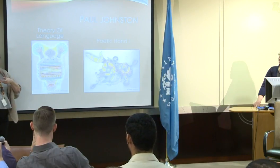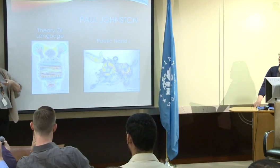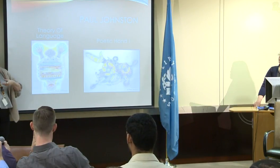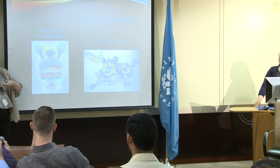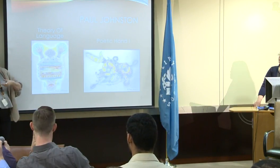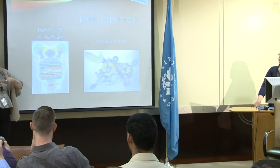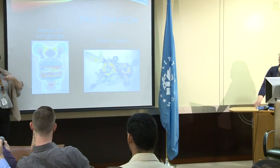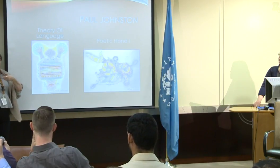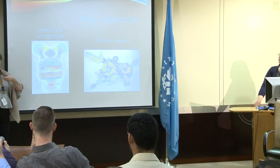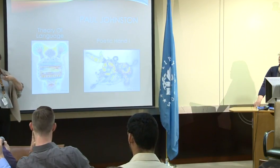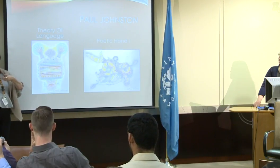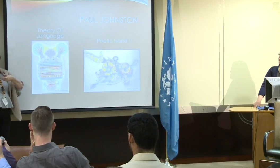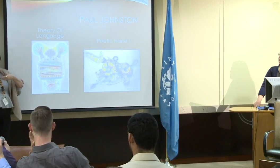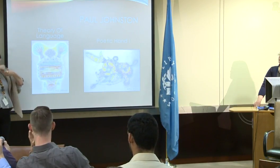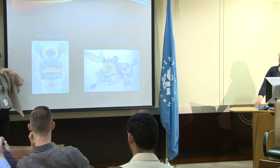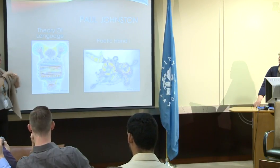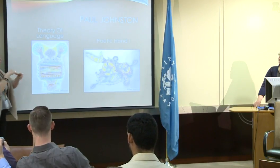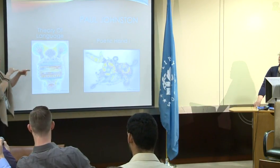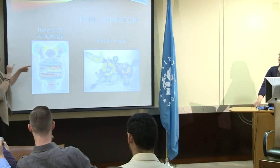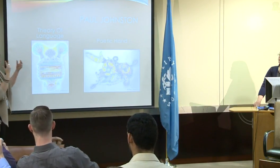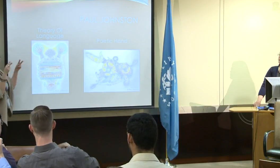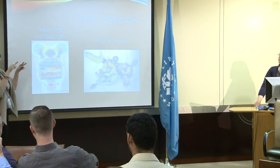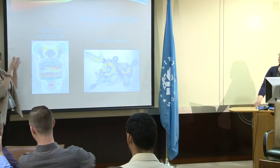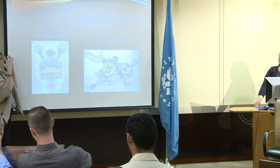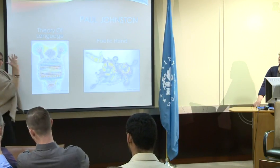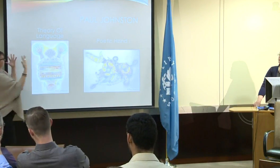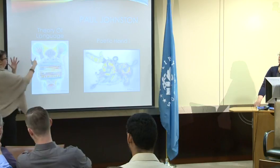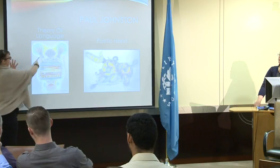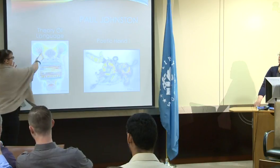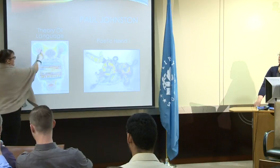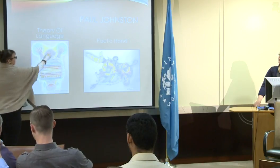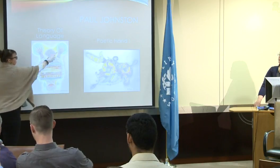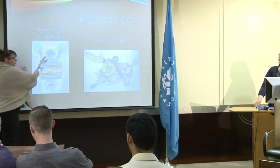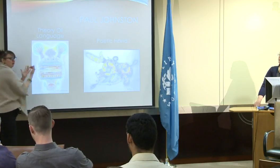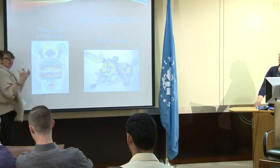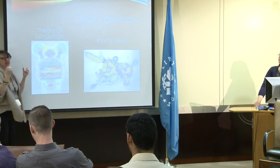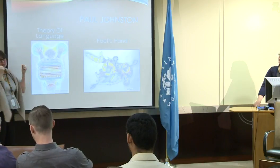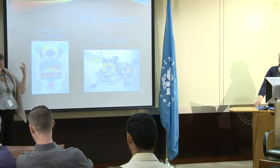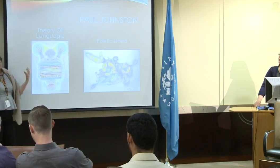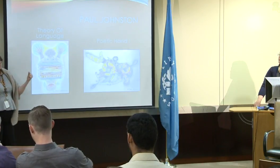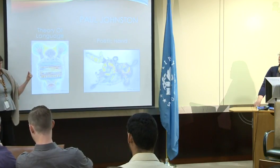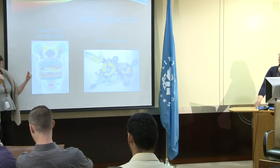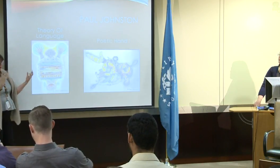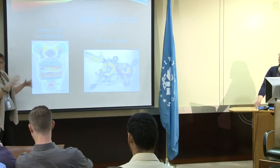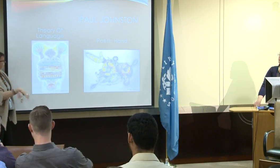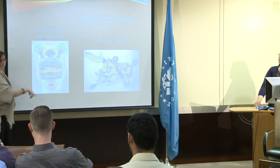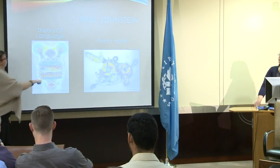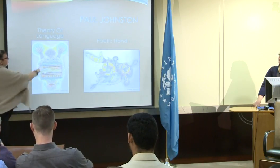there are five factors that are included -- Features of De'VIA. As features of De'VIA.